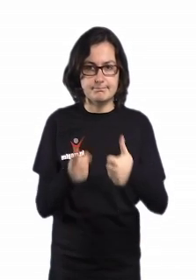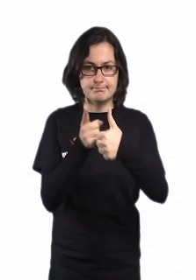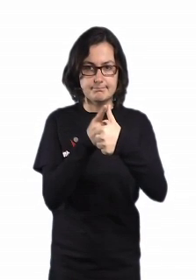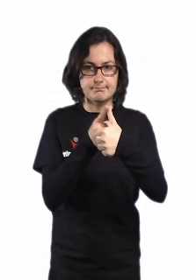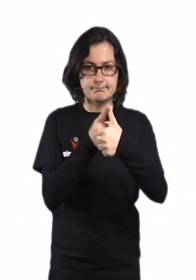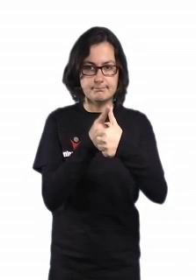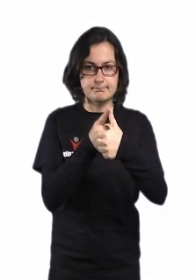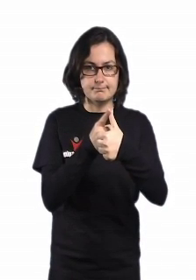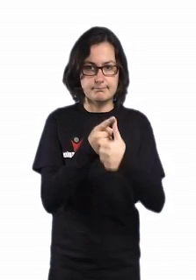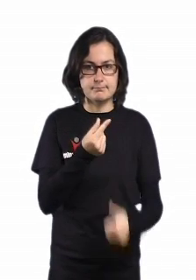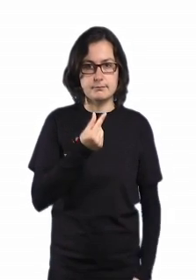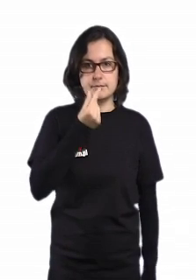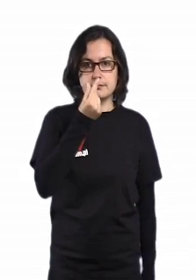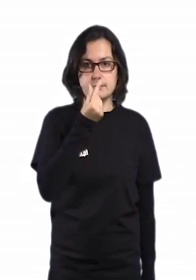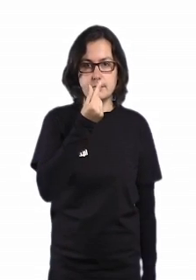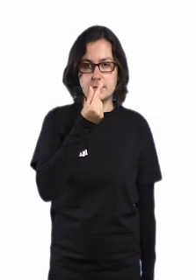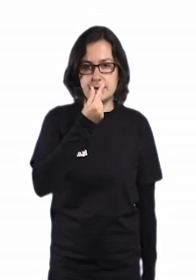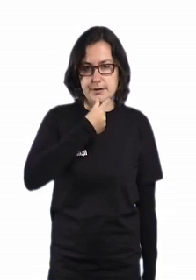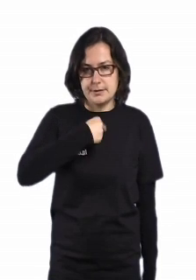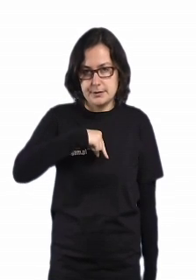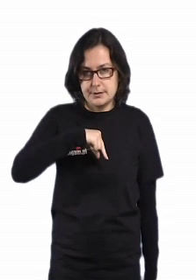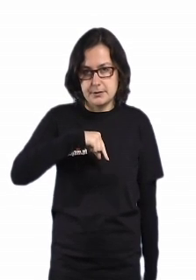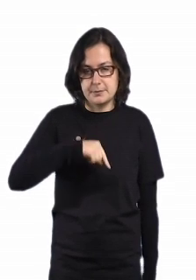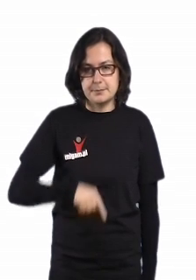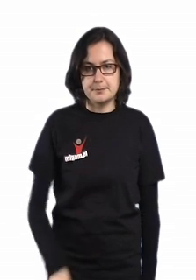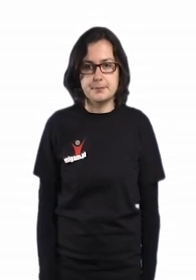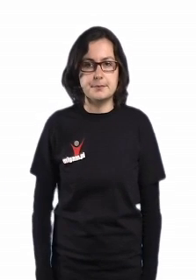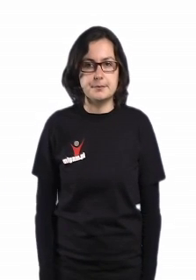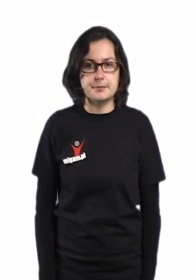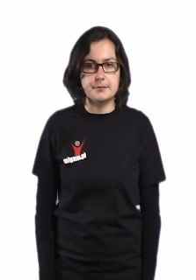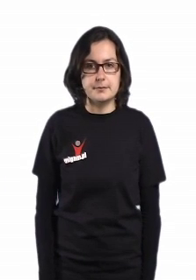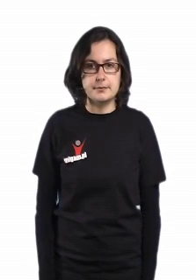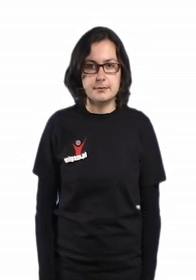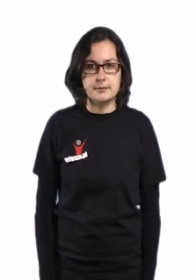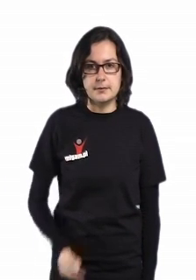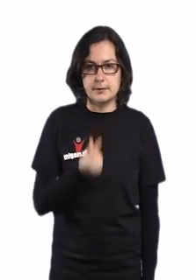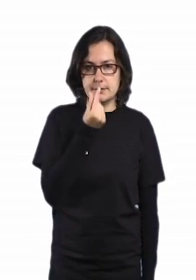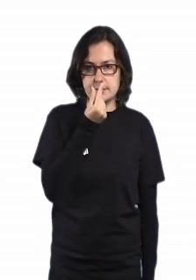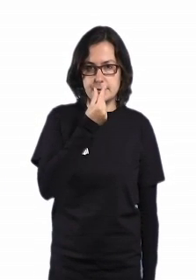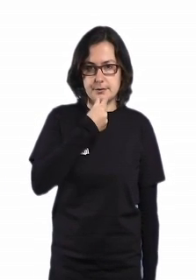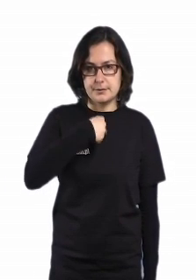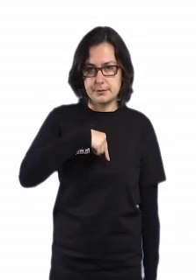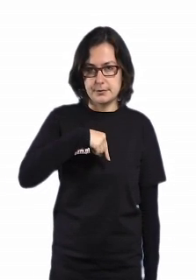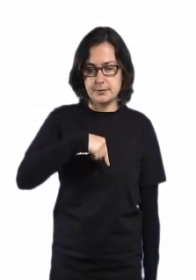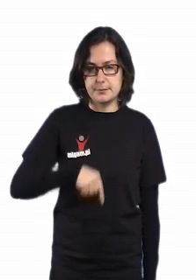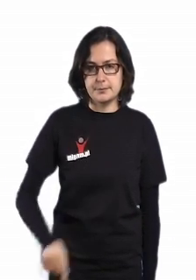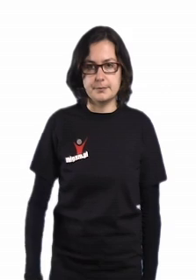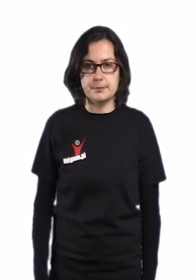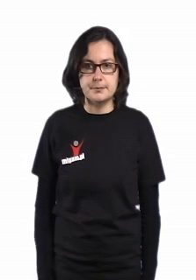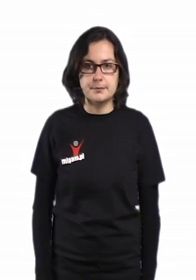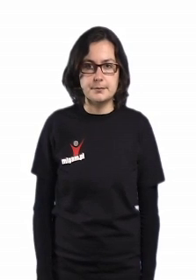1) THIN